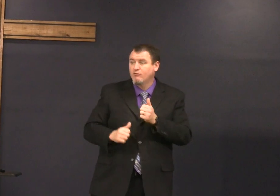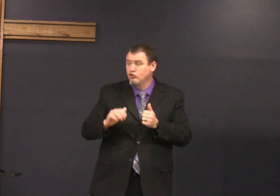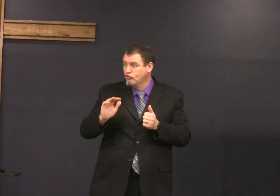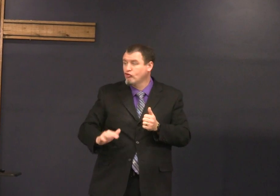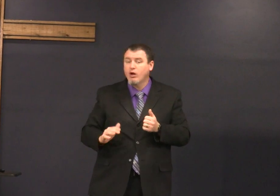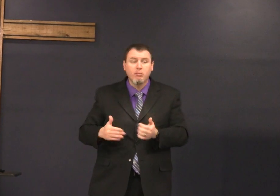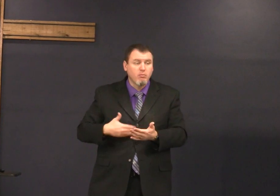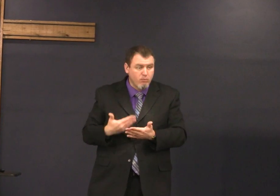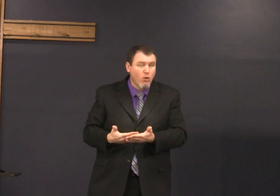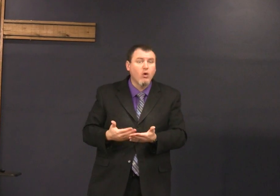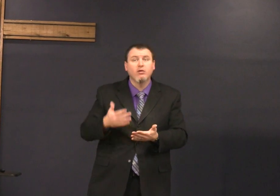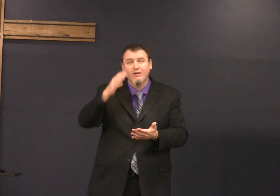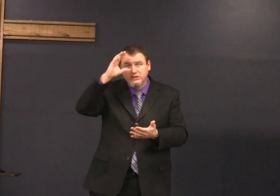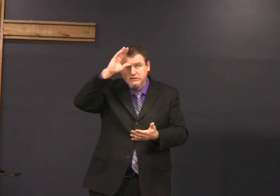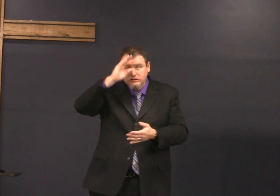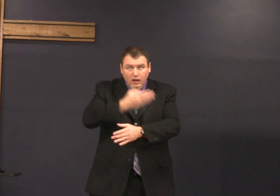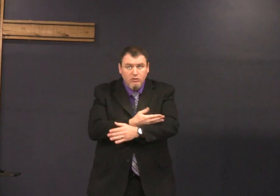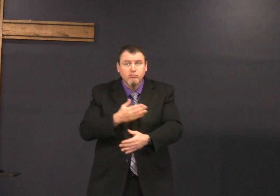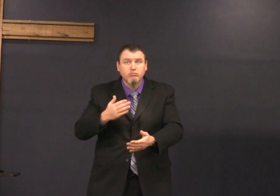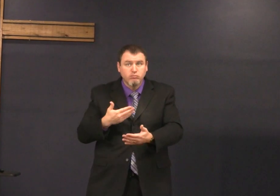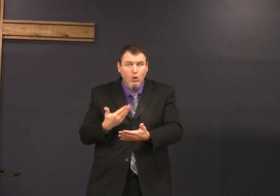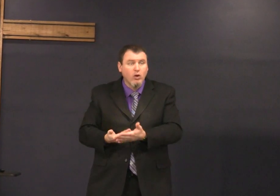the Lord required them to dedicate their baby to the